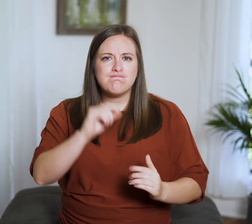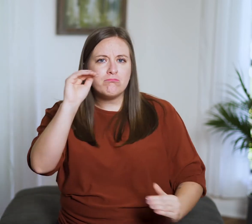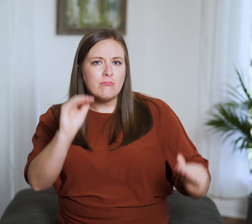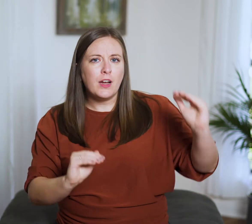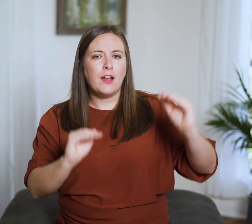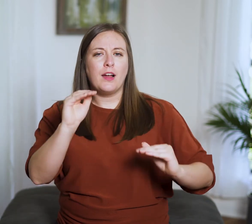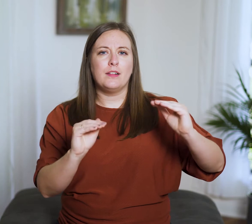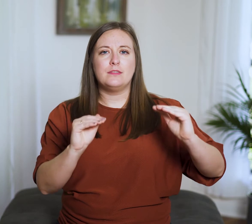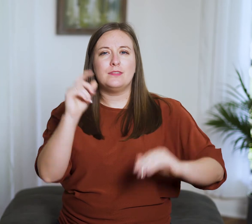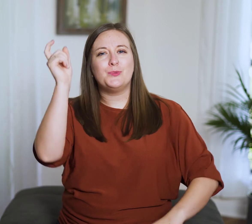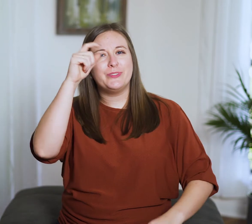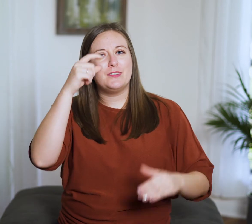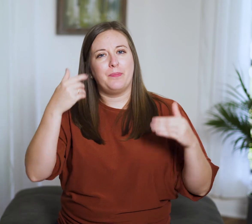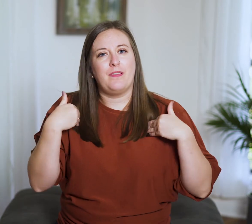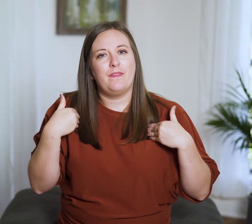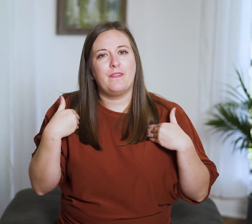and balance that wisdom brings.